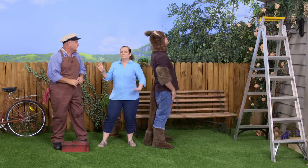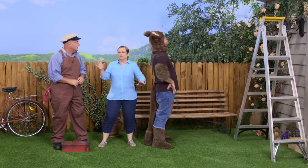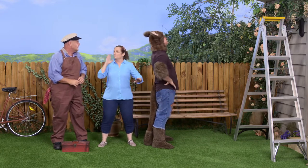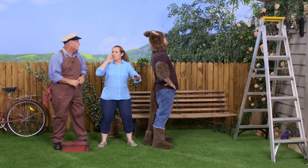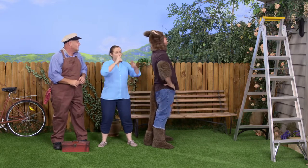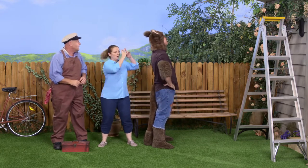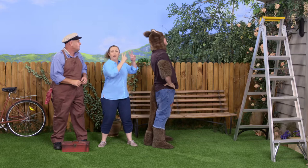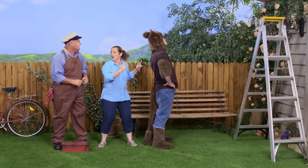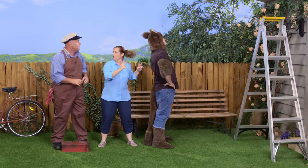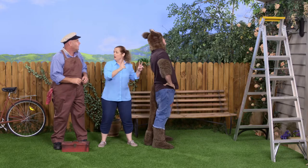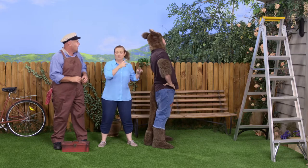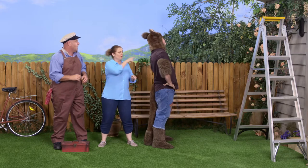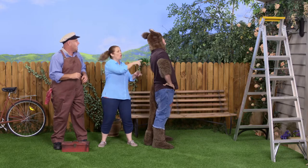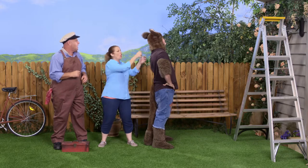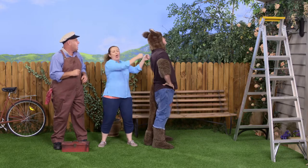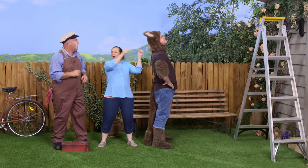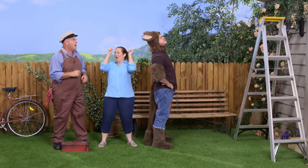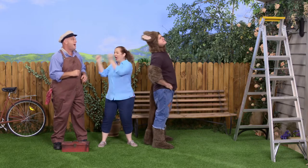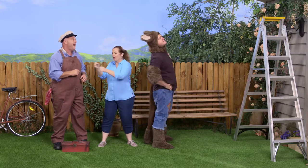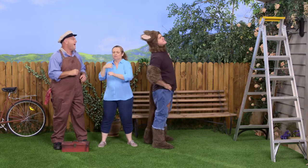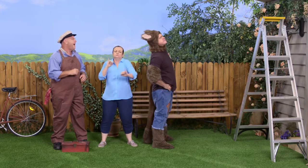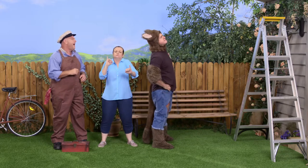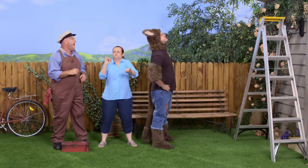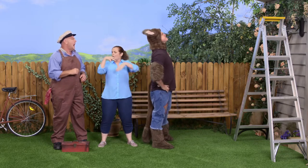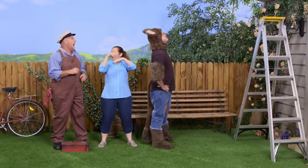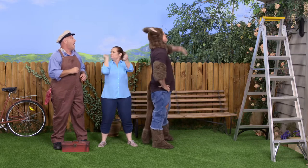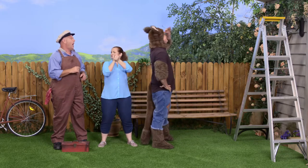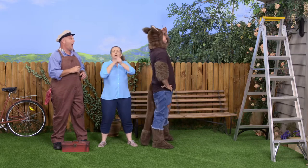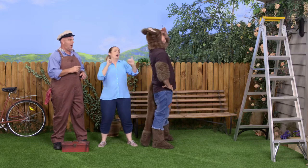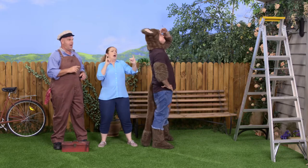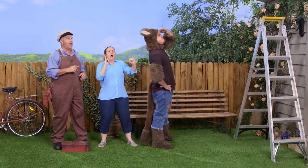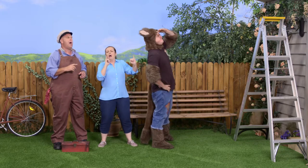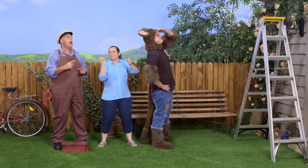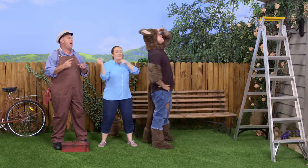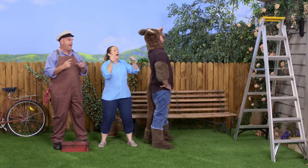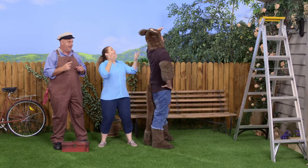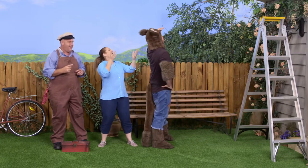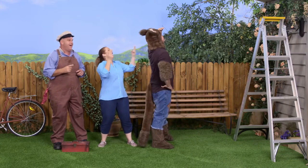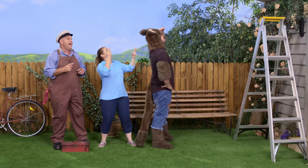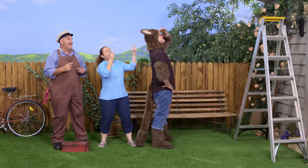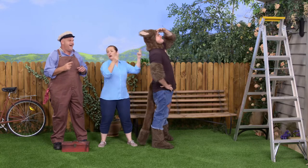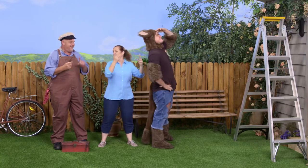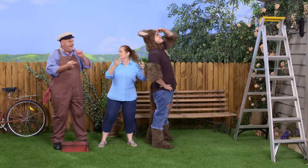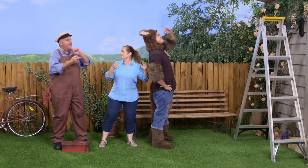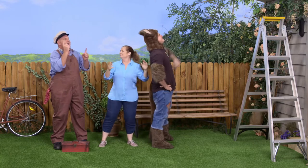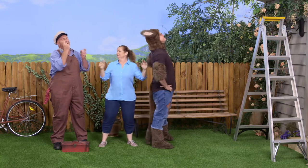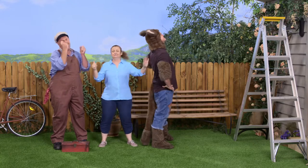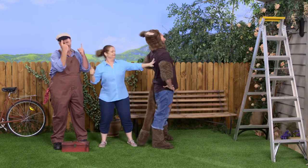Just before you came, Possum had moved the ladder and we were worried that you might be stuck on the roof. We've been looking for you. I see!